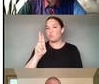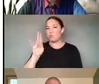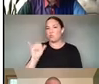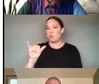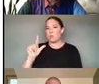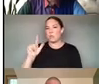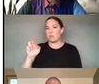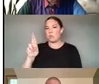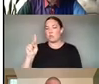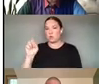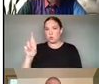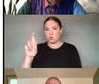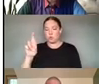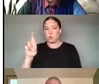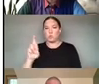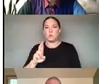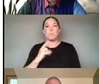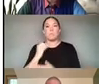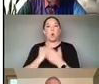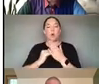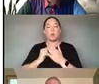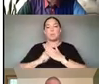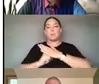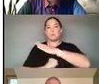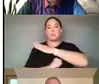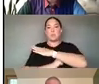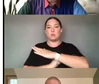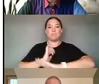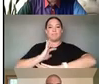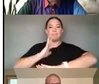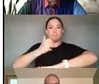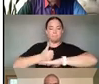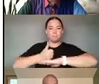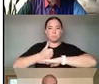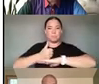AN ARTS FOUNDATION THAT ADAPTS VENTURE CAPITAL CONCEPTS TO SUPPORT INDIVIDUAL